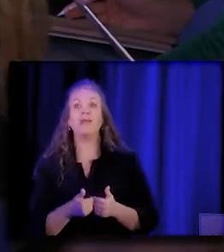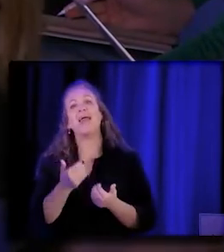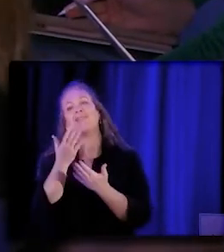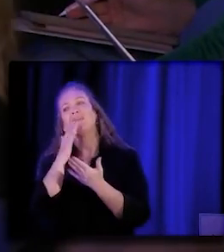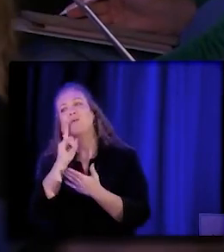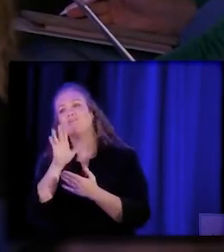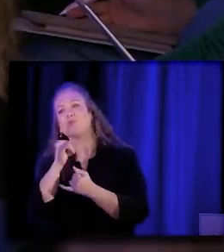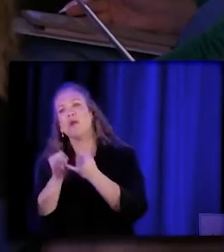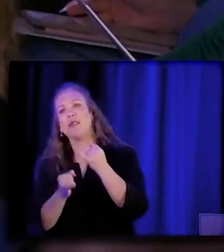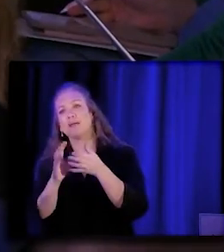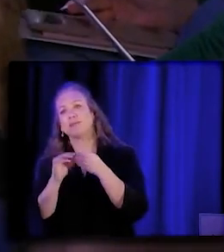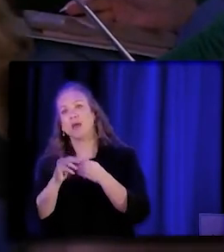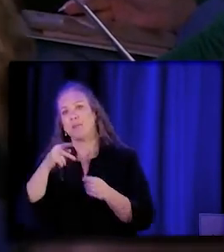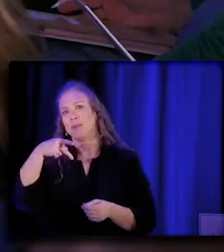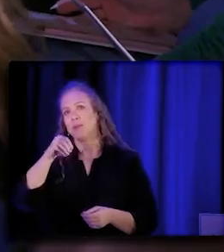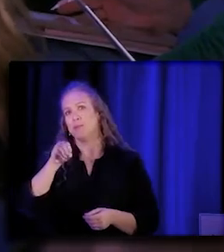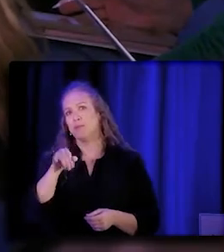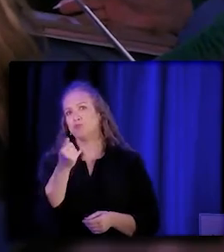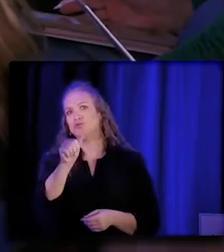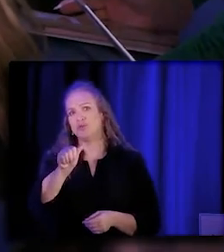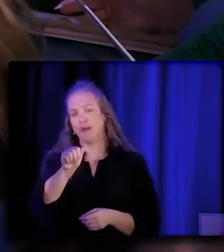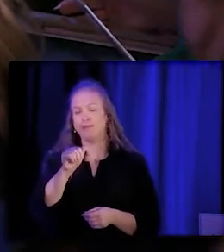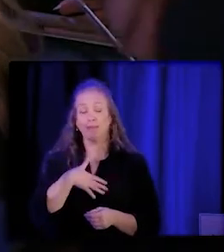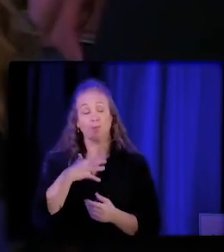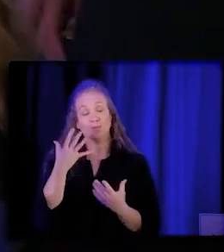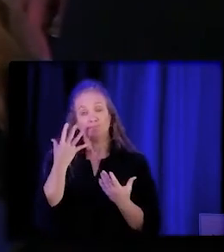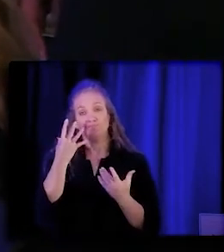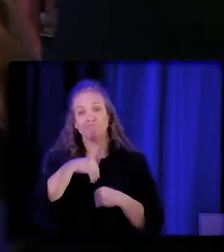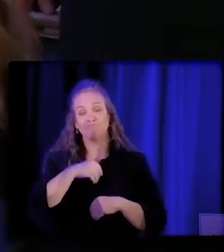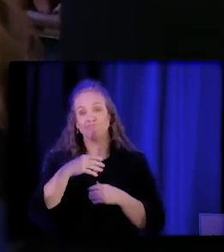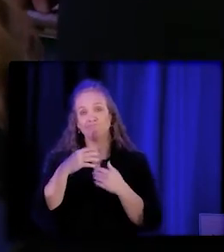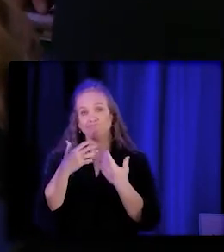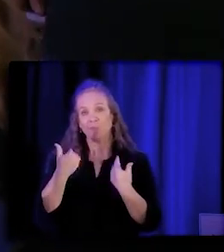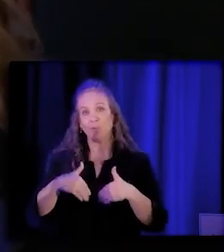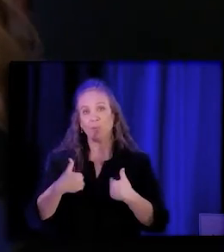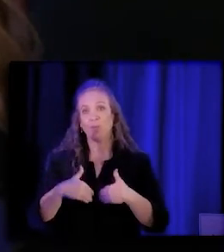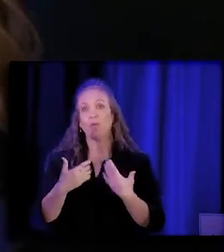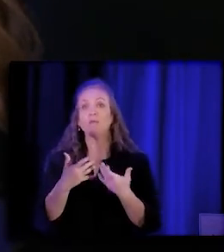'cause I think that was a really telling comment, but so I'd like to know what's up with the data.